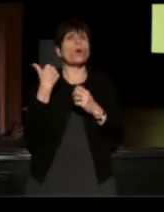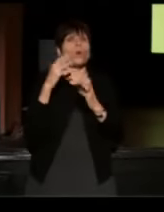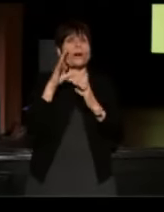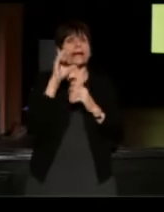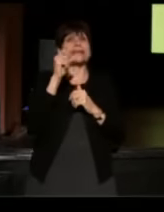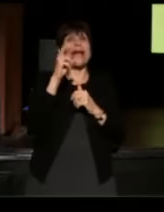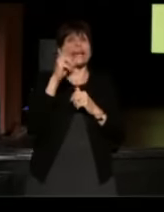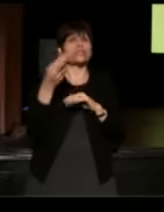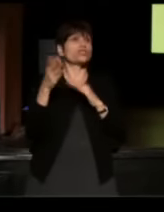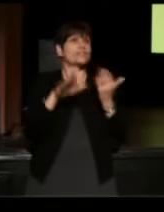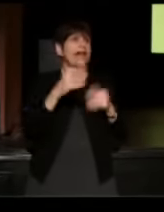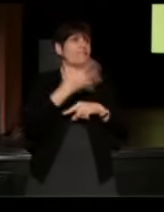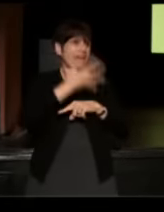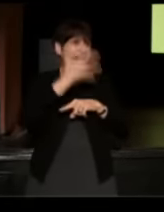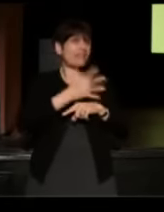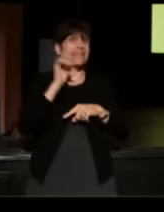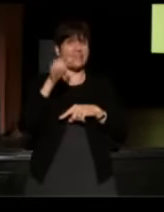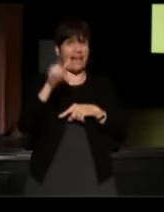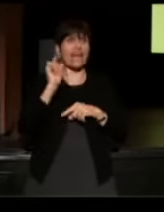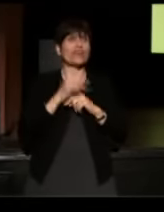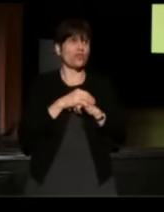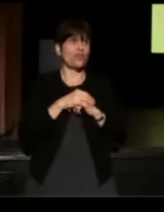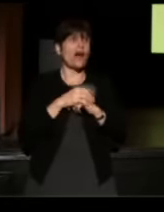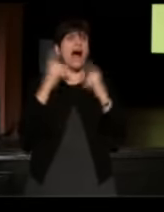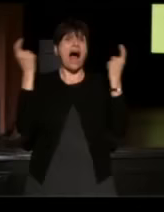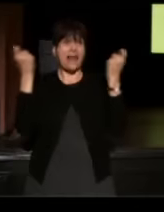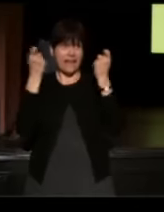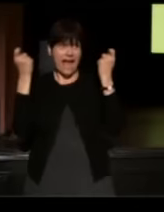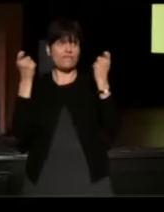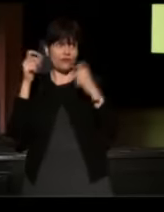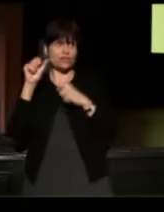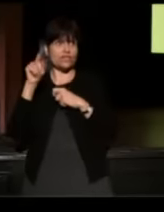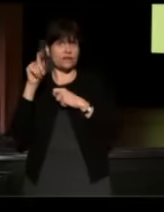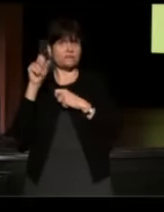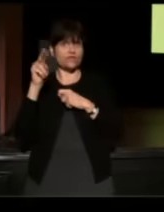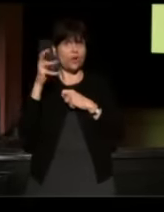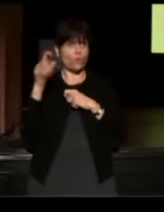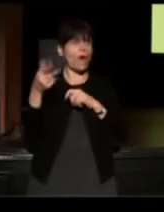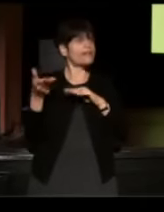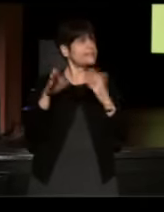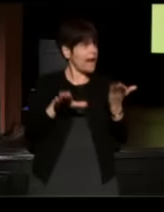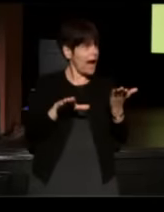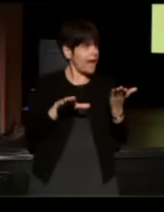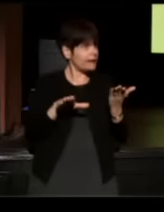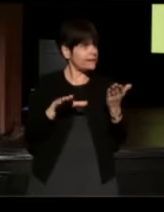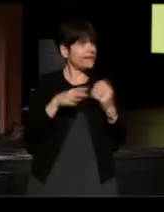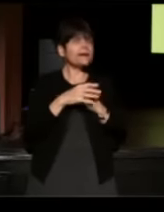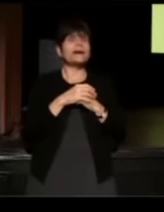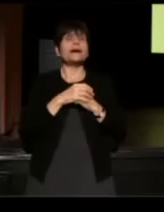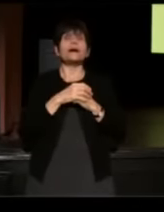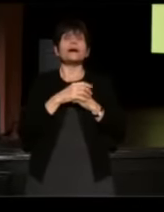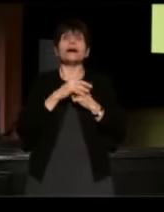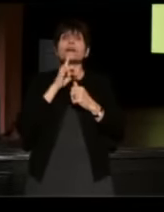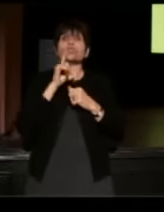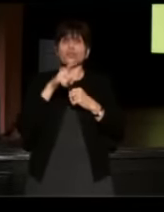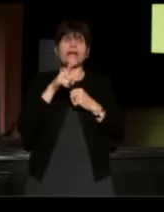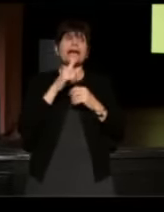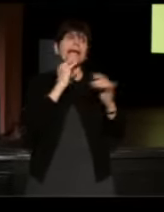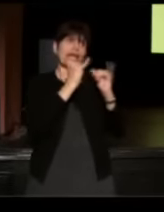and was dead five days later, actually on the anniversary of Stonewall, he died. I should say that I had done an interview with my dad,